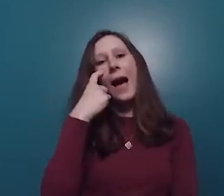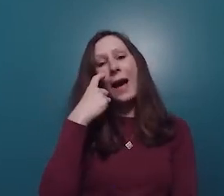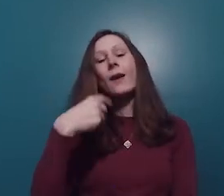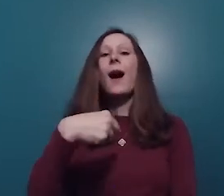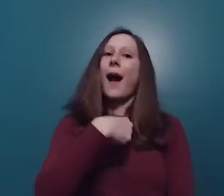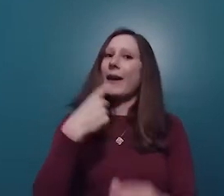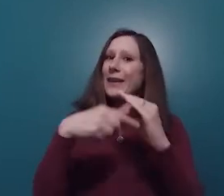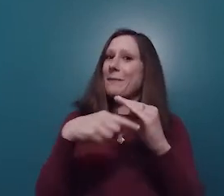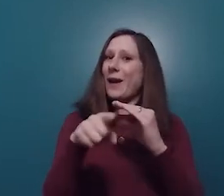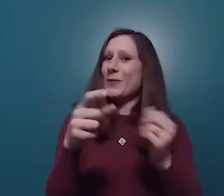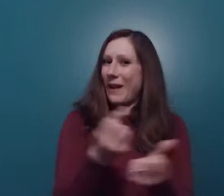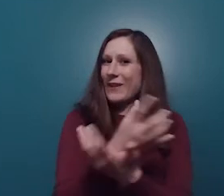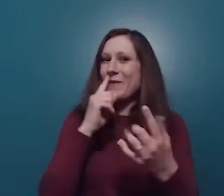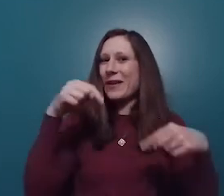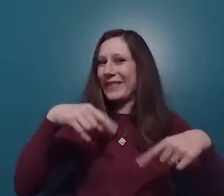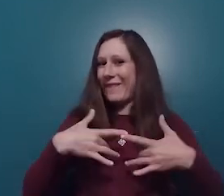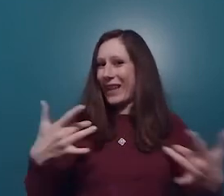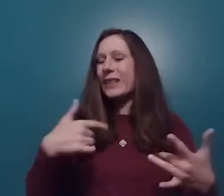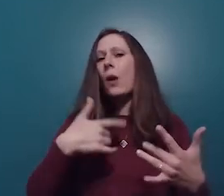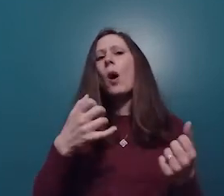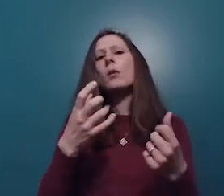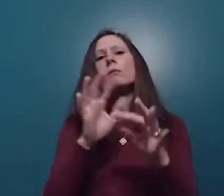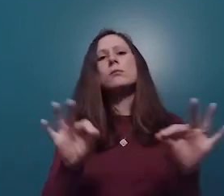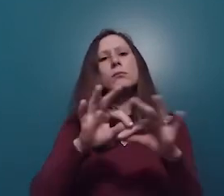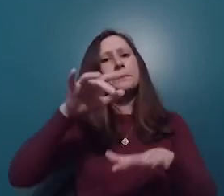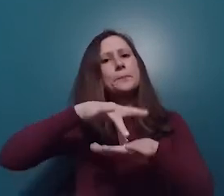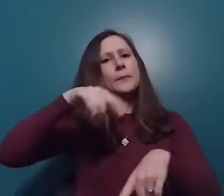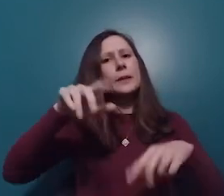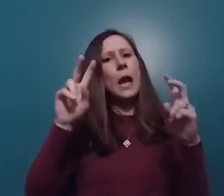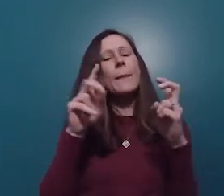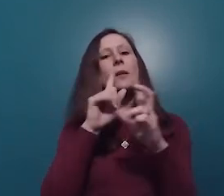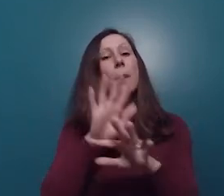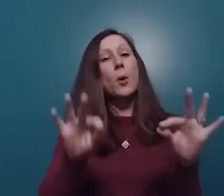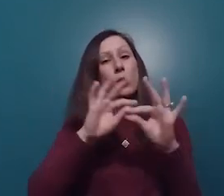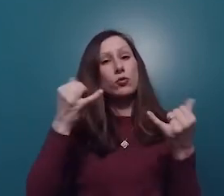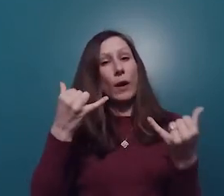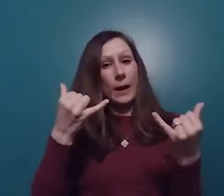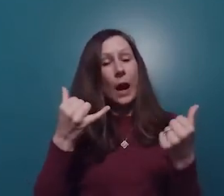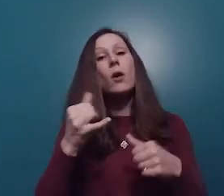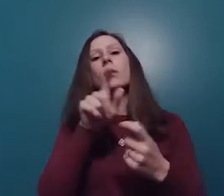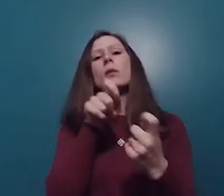those emails about these events. I want to quickly touch on an important topic that is extremely relevant right now,